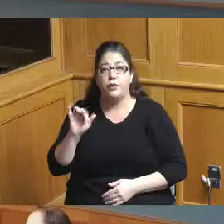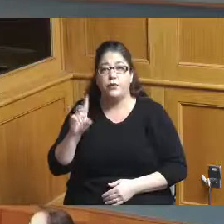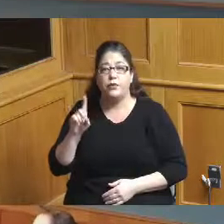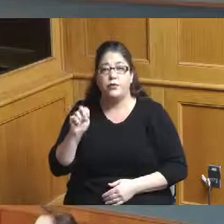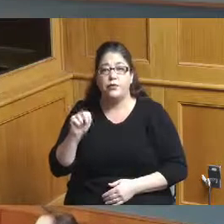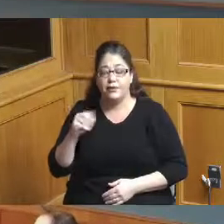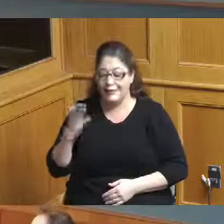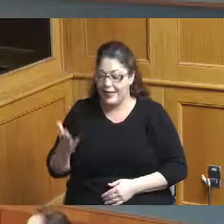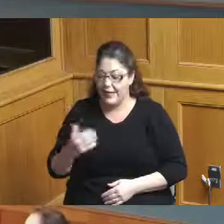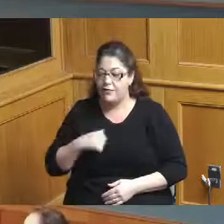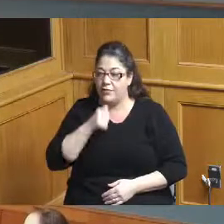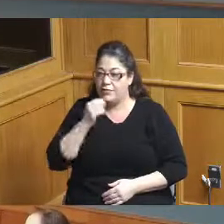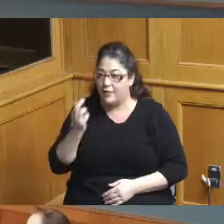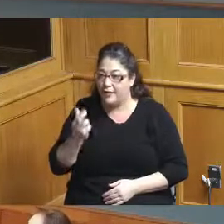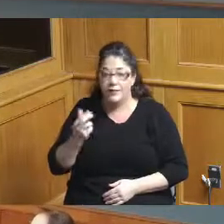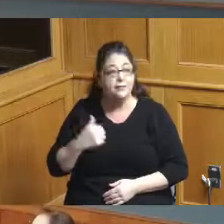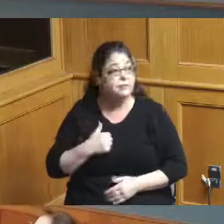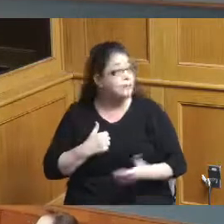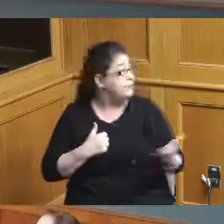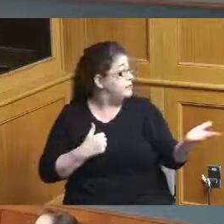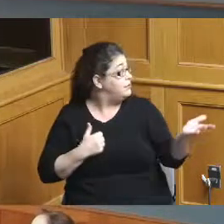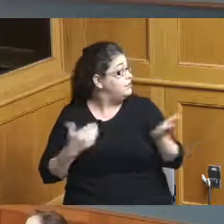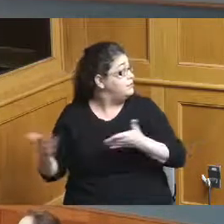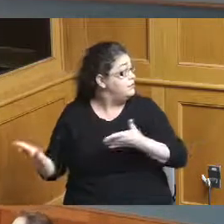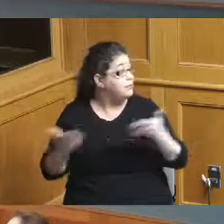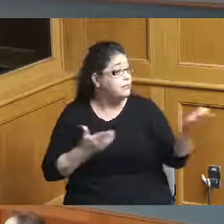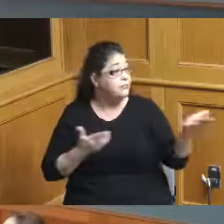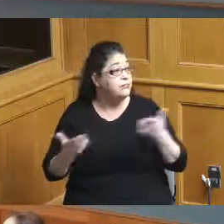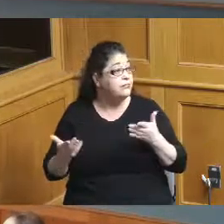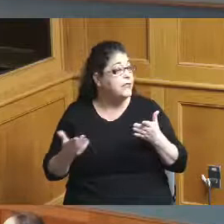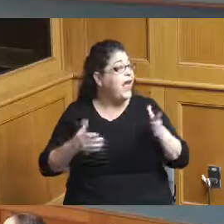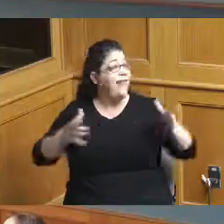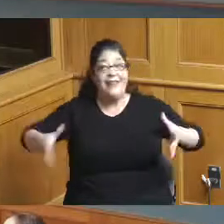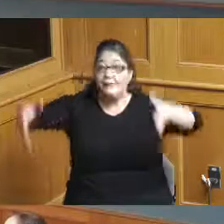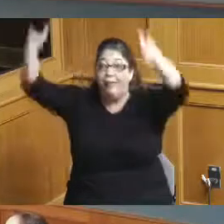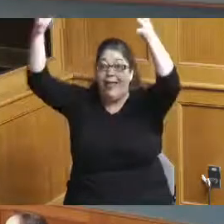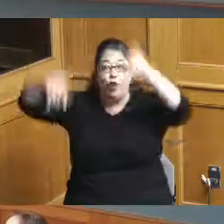would you like to make a couple comments yeah this this pillar is you've been in this room